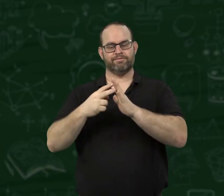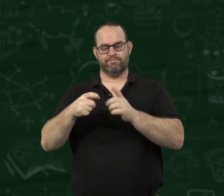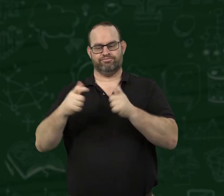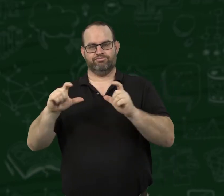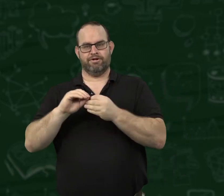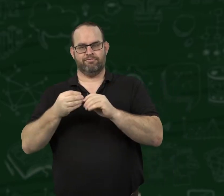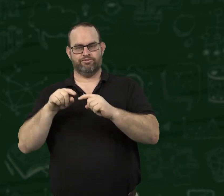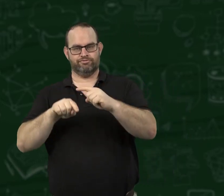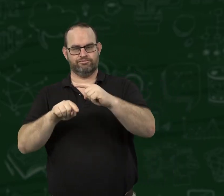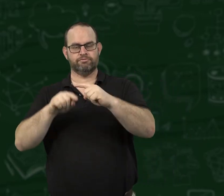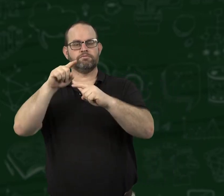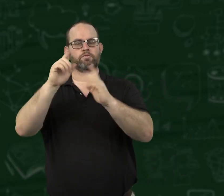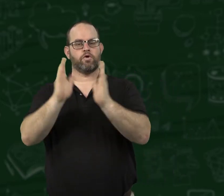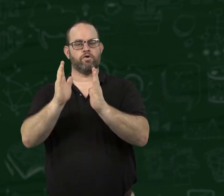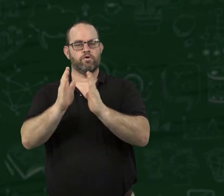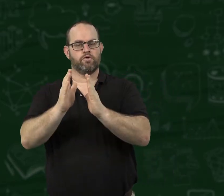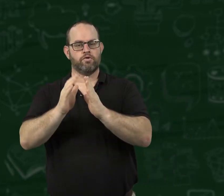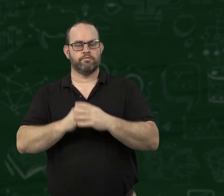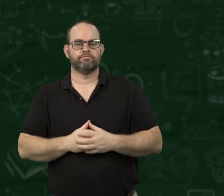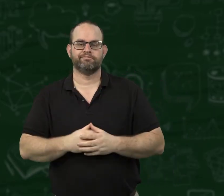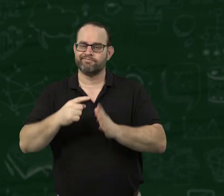The larger number is on the bottom, the smaller number is on top.